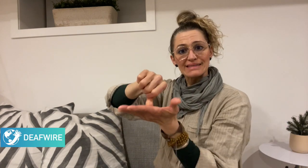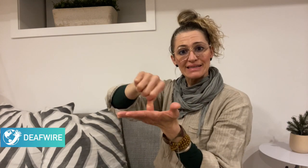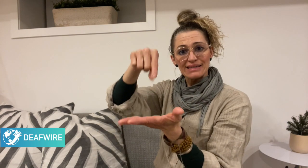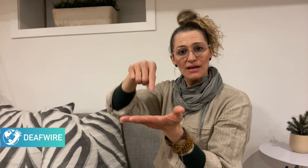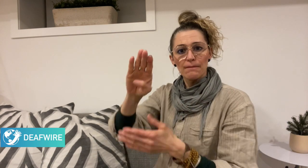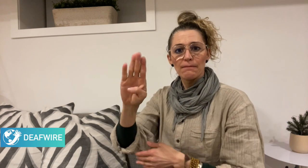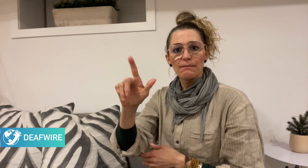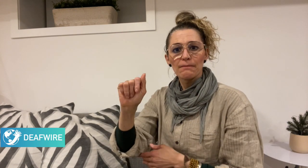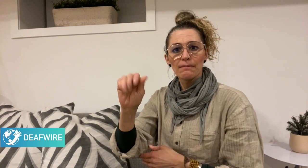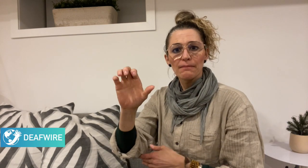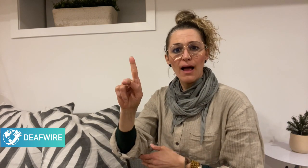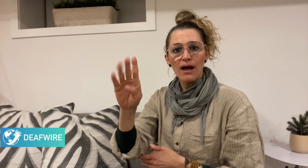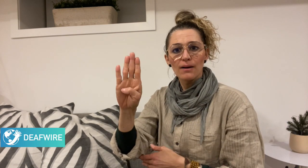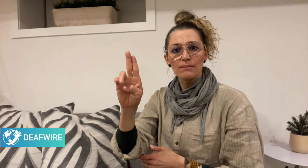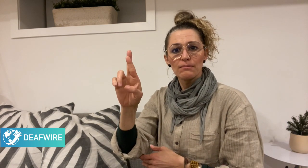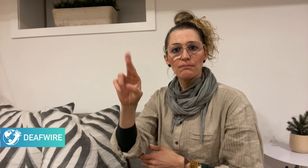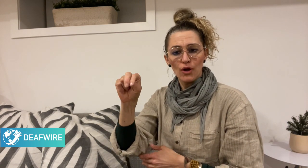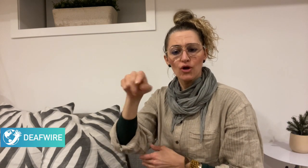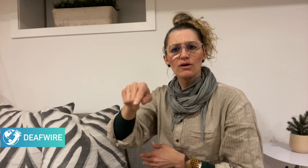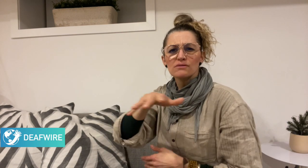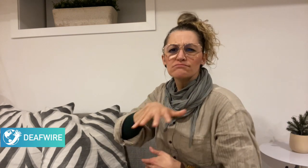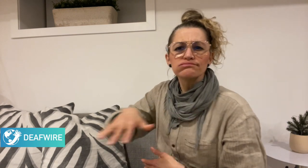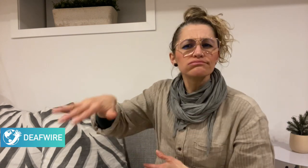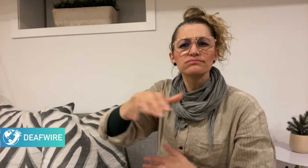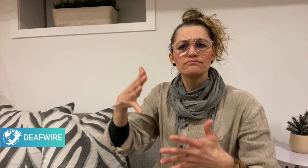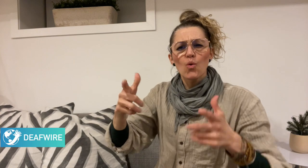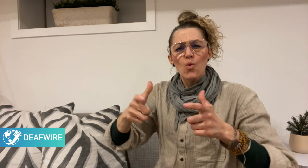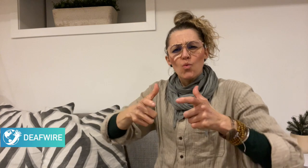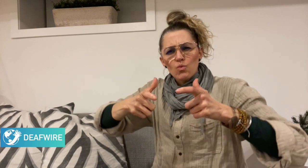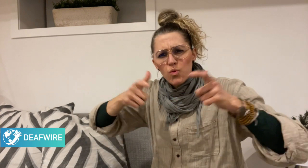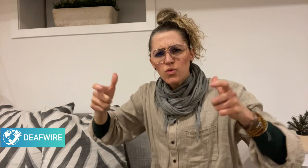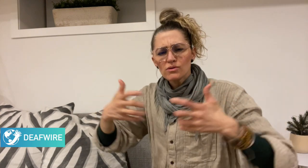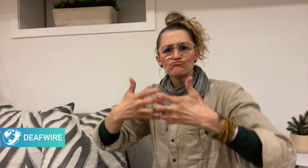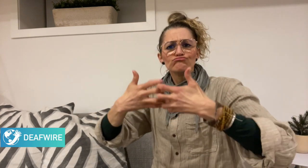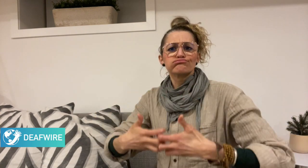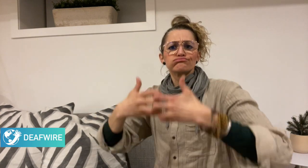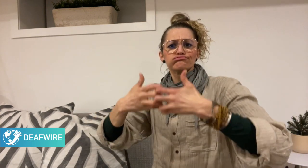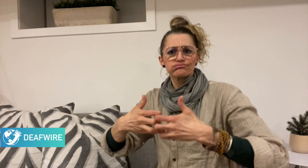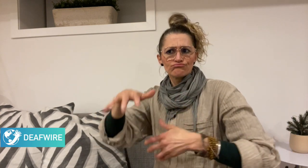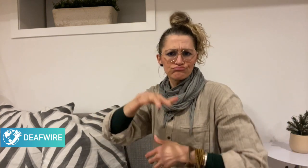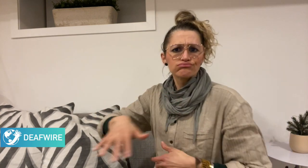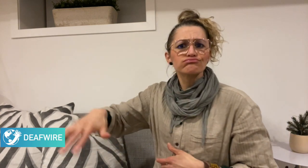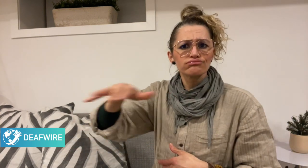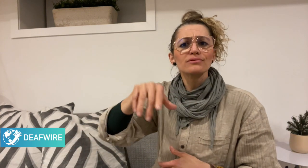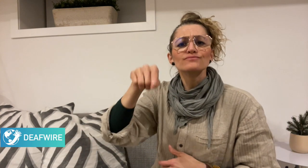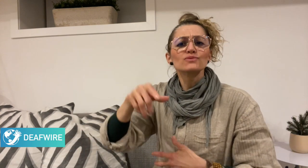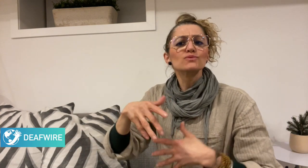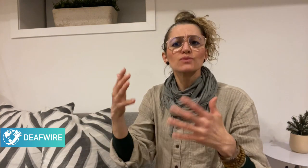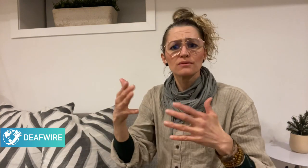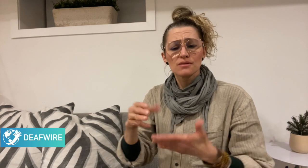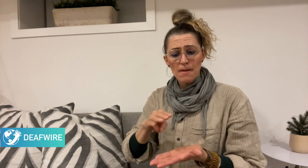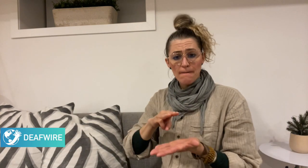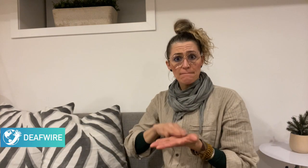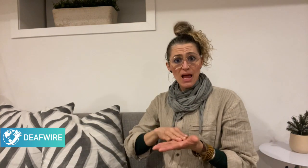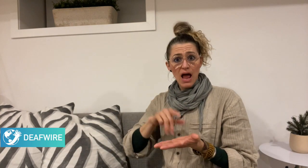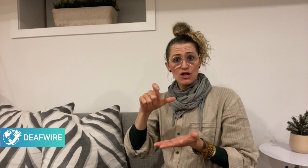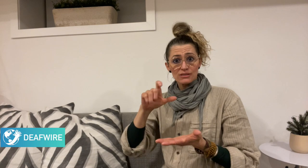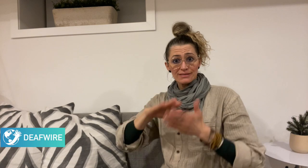a large industrial town around 40 kilometers north of Manchester.